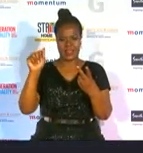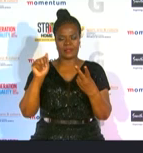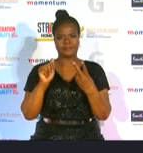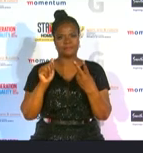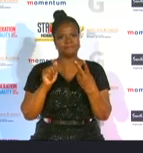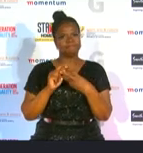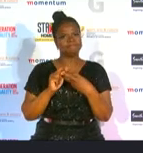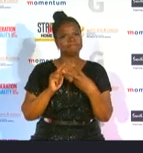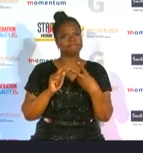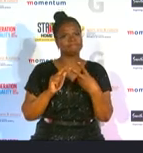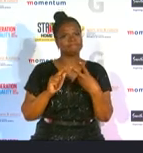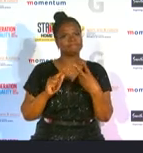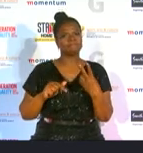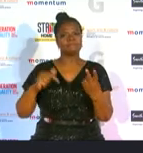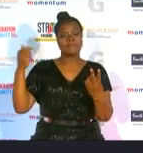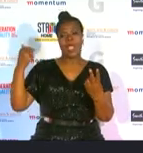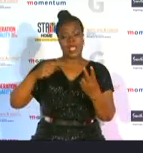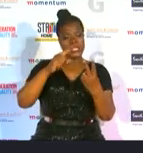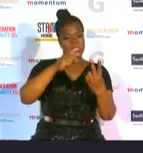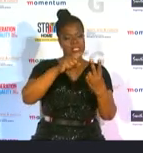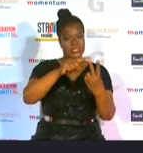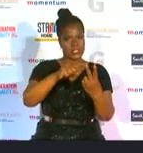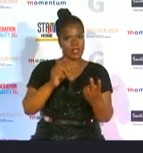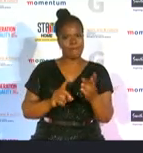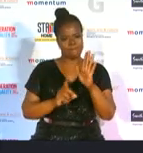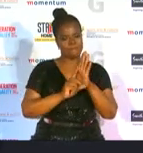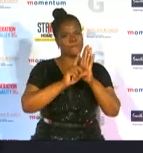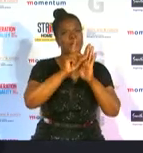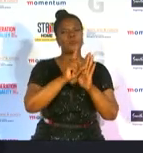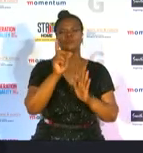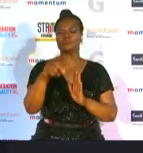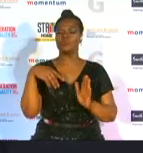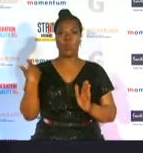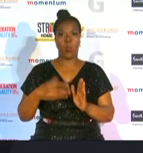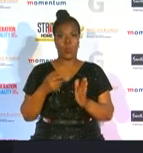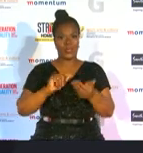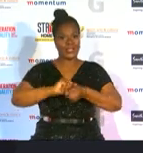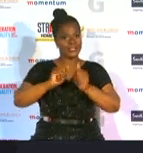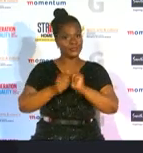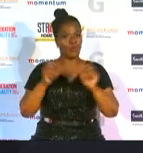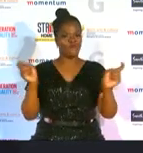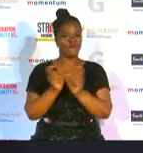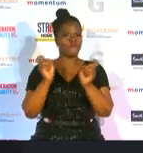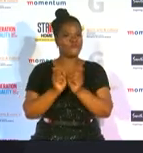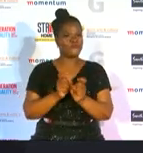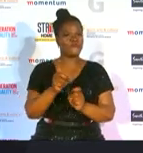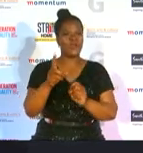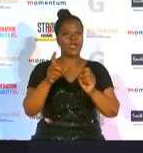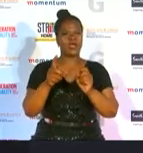out to promote women in sport and shown a great deal of dedication to the fight against the myriad of prejudices